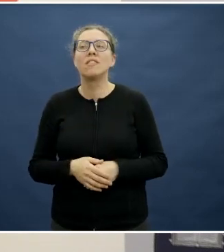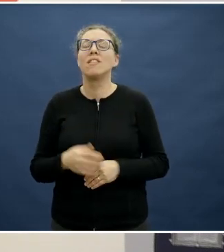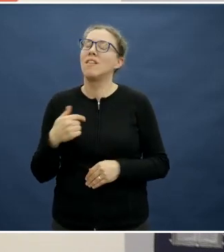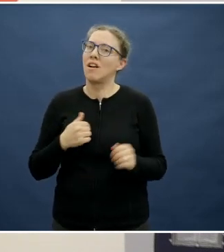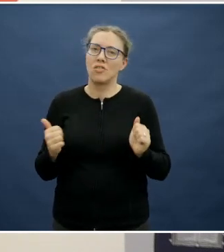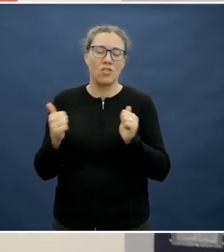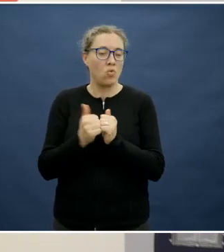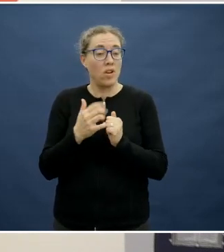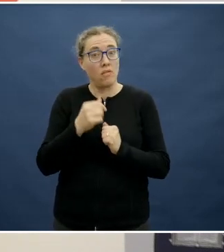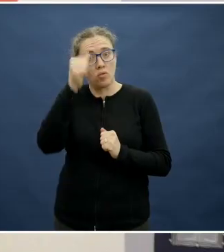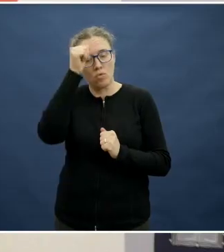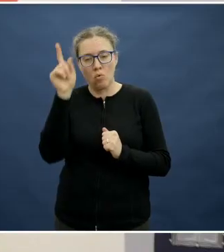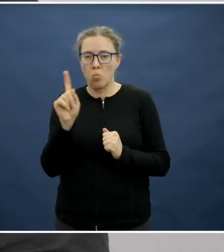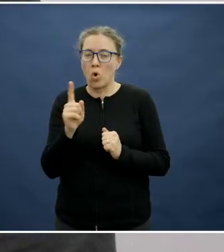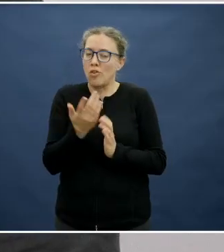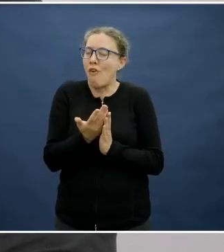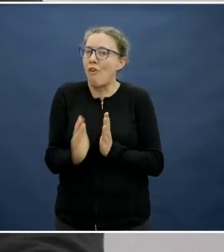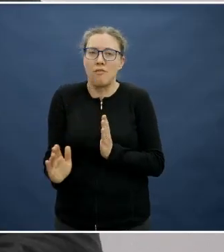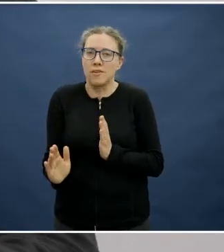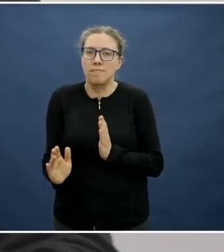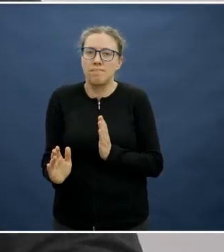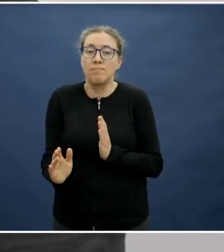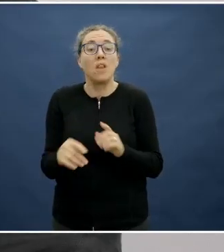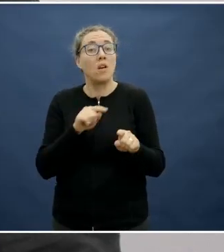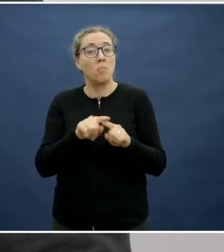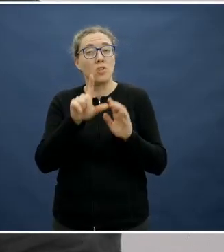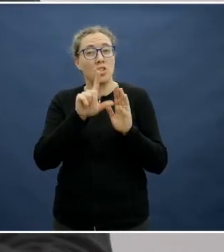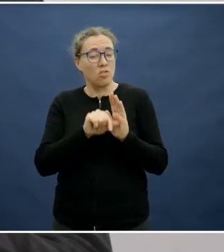Identify the food if it's an allergy, it's generally going to be one or a couple of foods that you can't have.